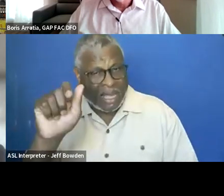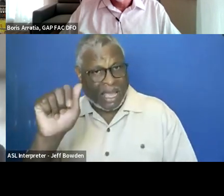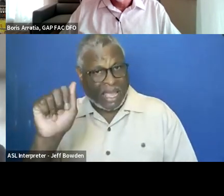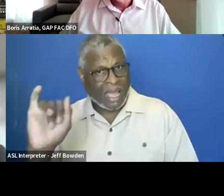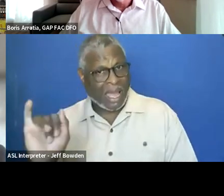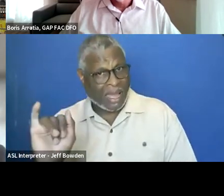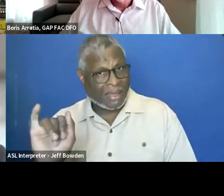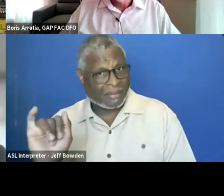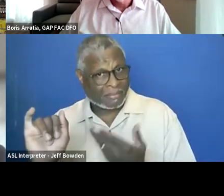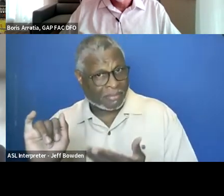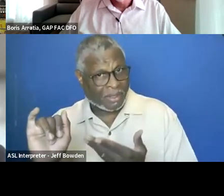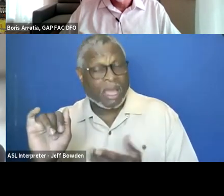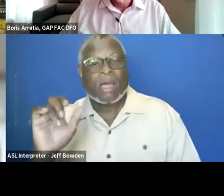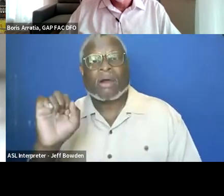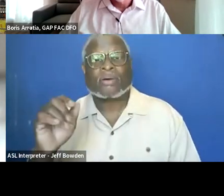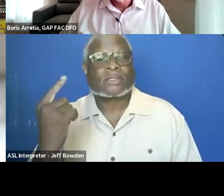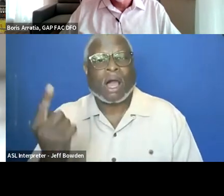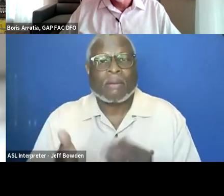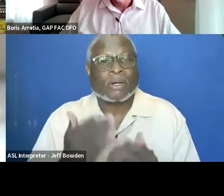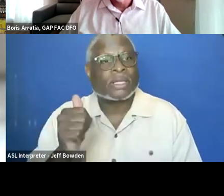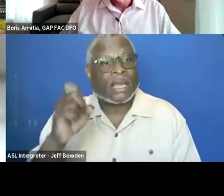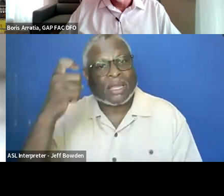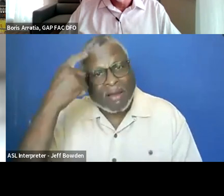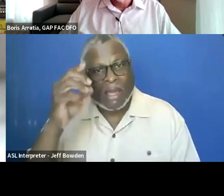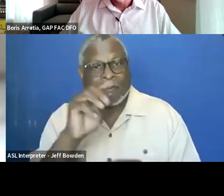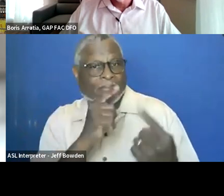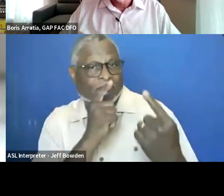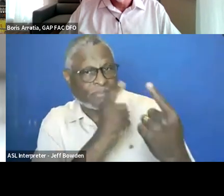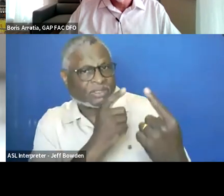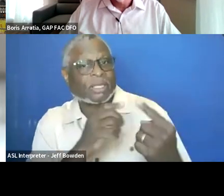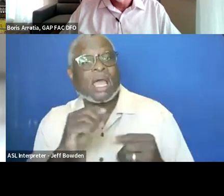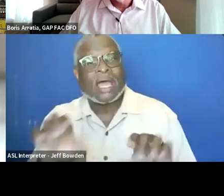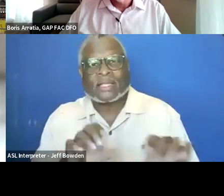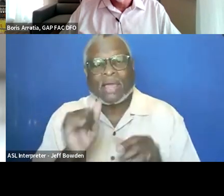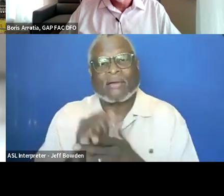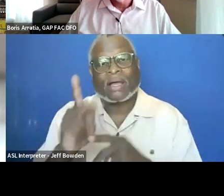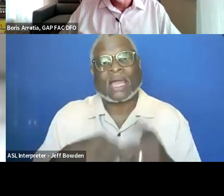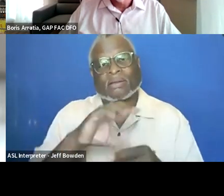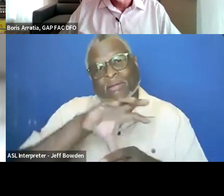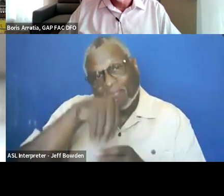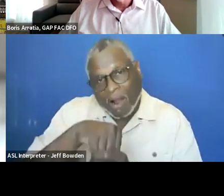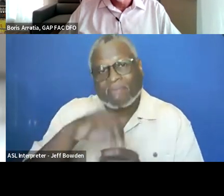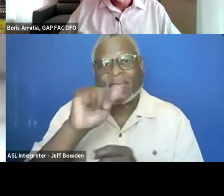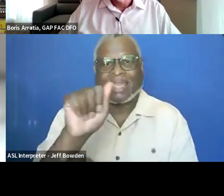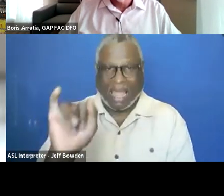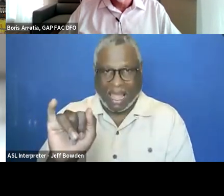like almost any government activity could have some sort of component of artificial intelligence that helps with it,